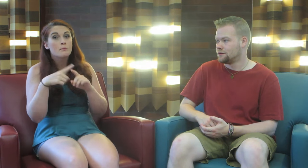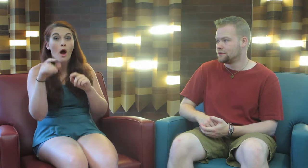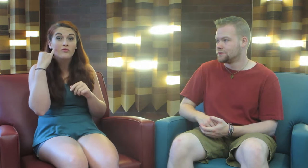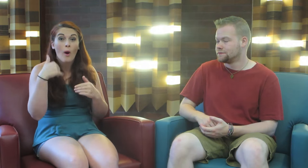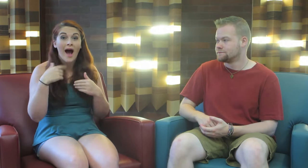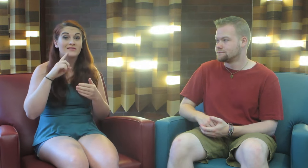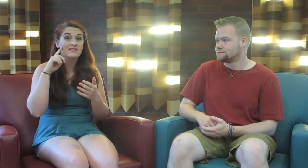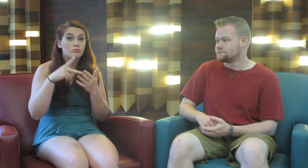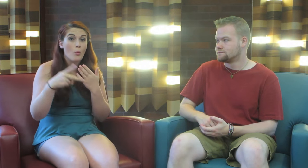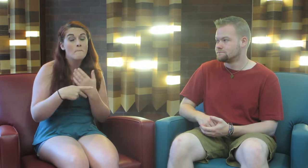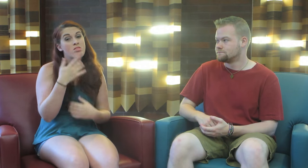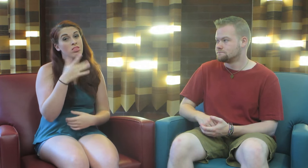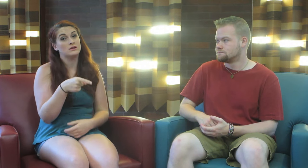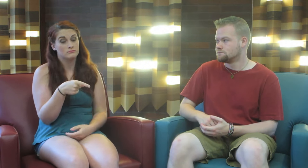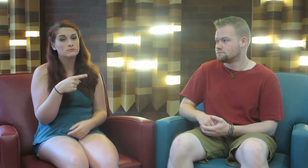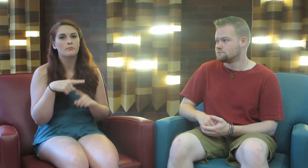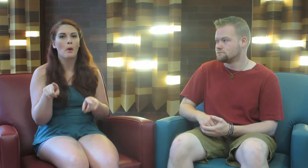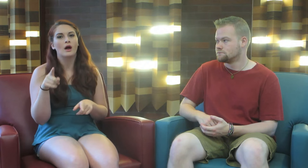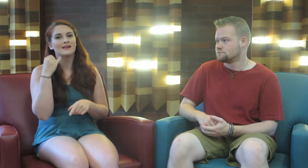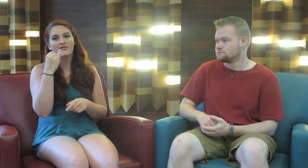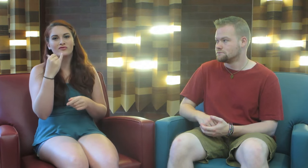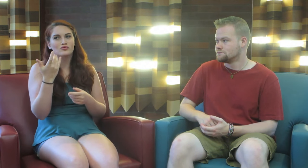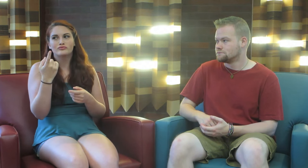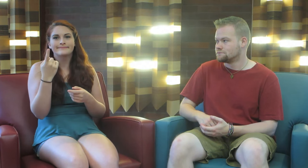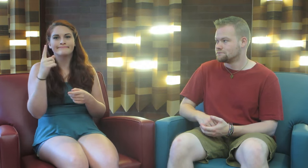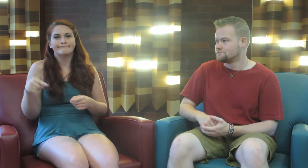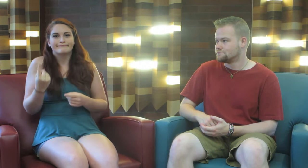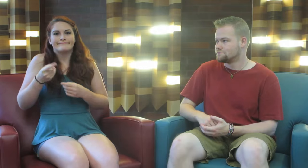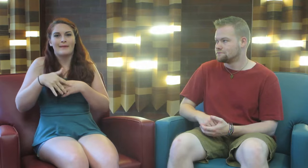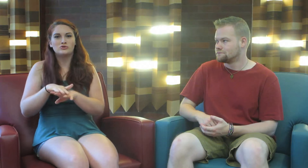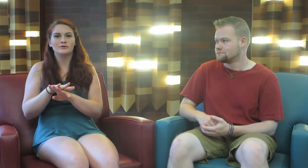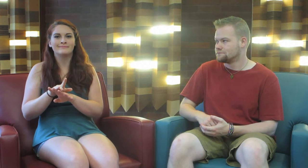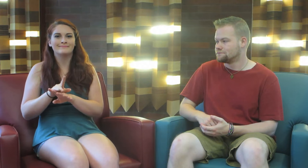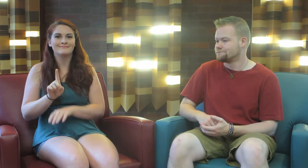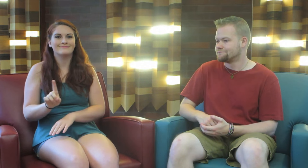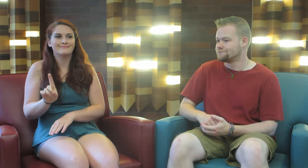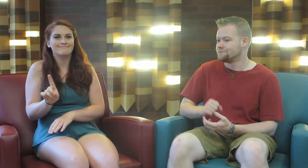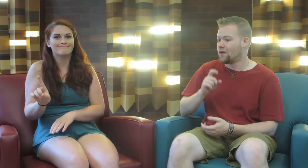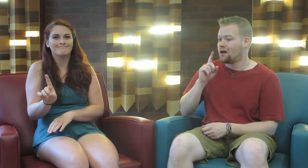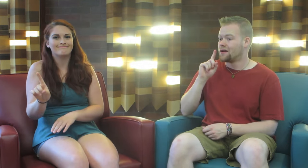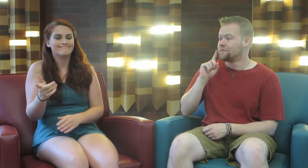But if you have a deaf program, you’re lucky. But if you’re alone in mainstream, hmm.